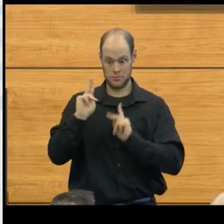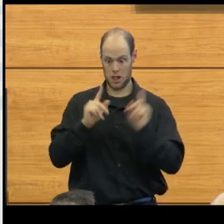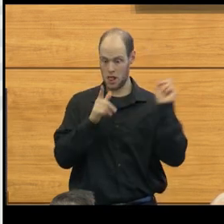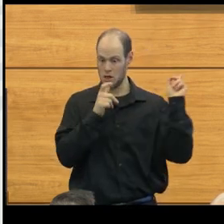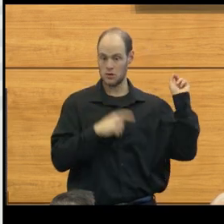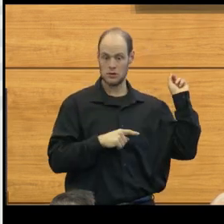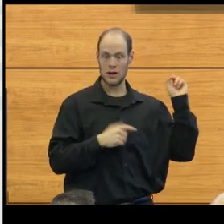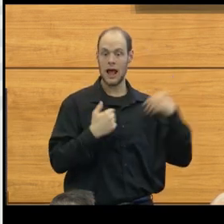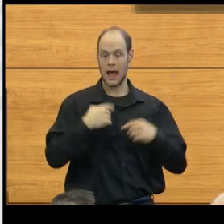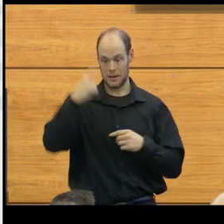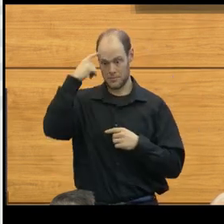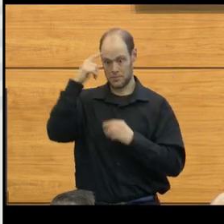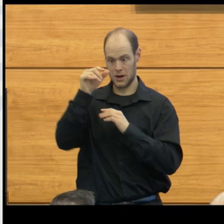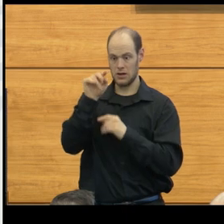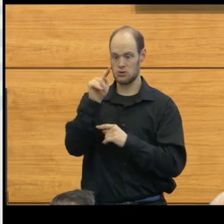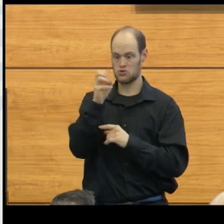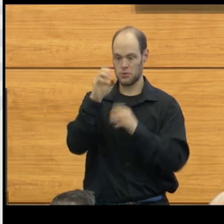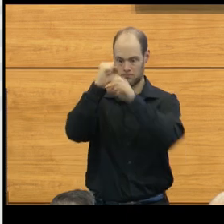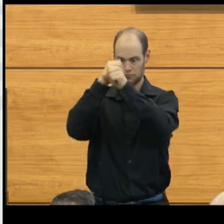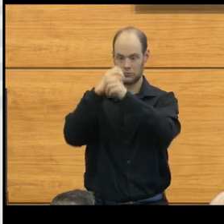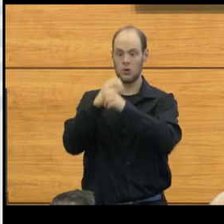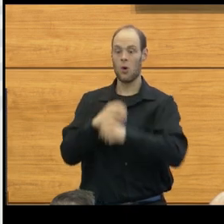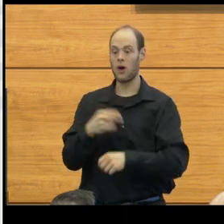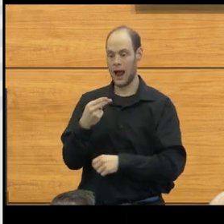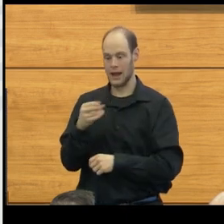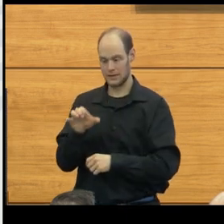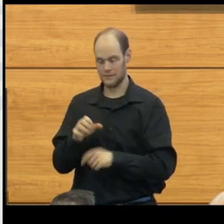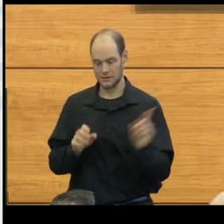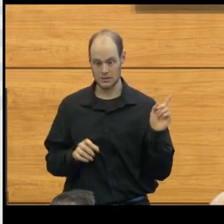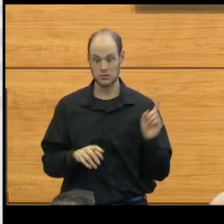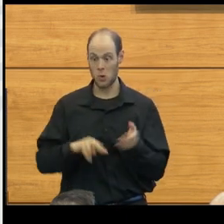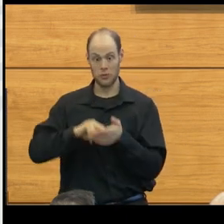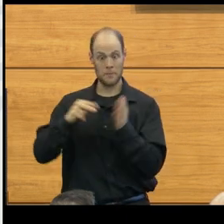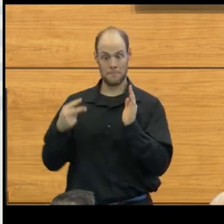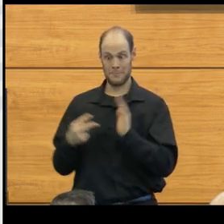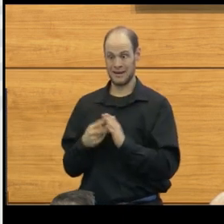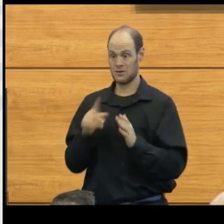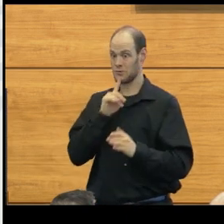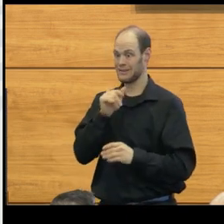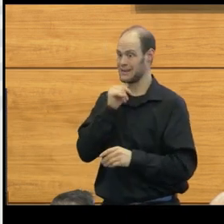either brain tumors or hydrocephalus. So even the naming of it was probably not correct,